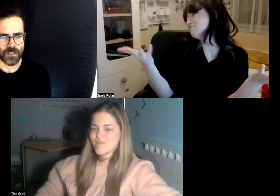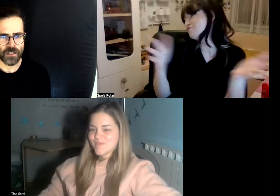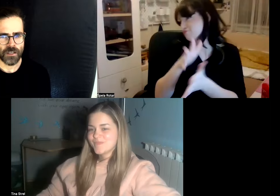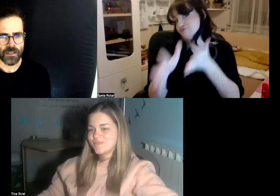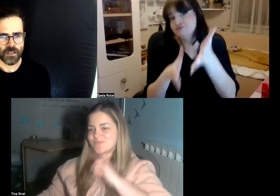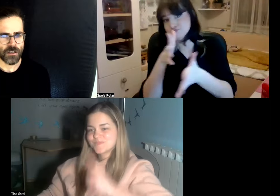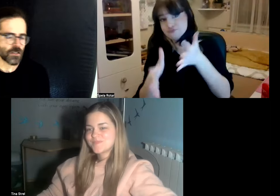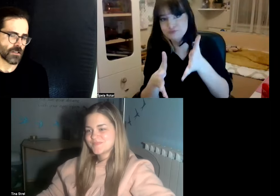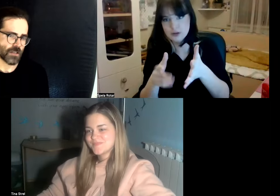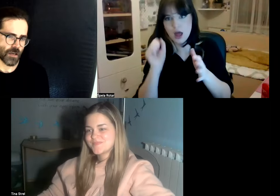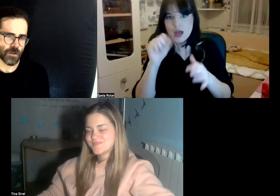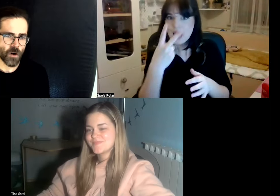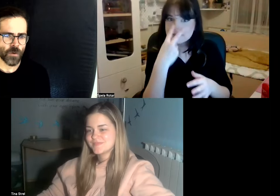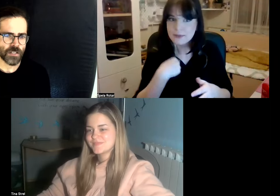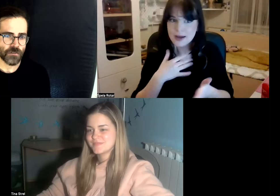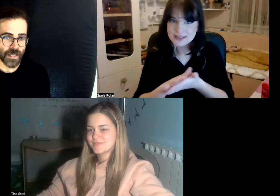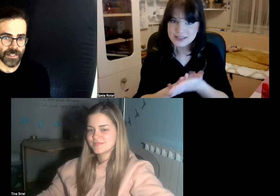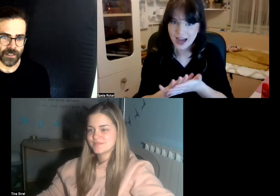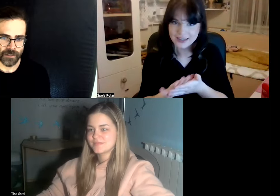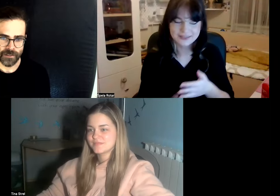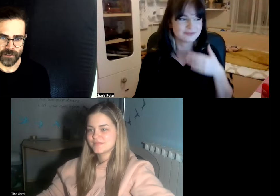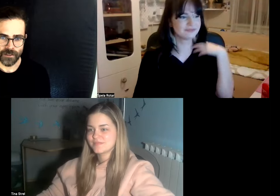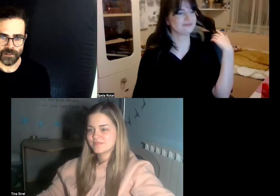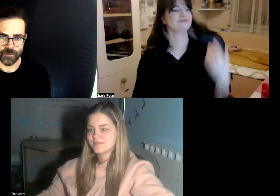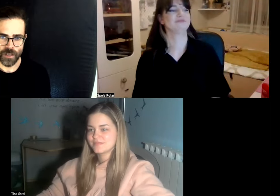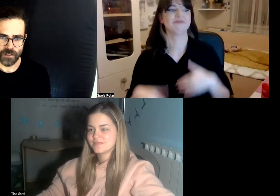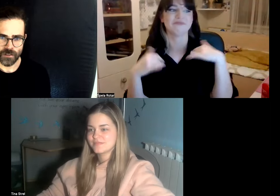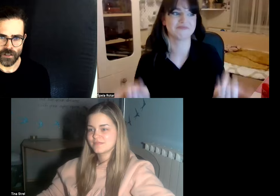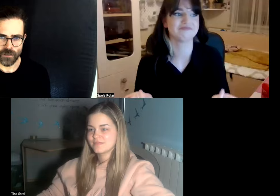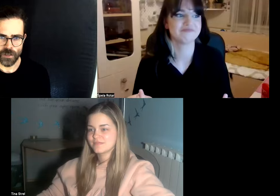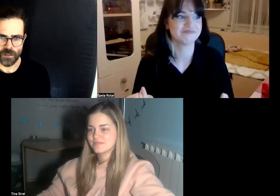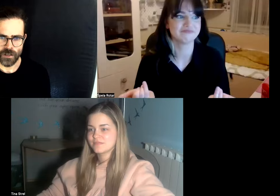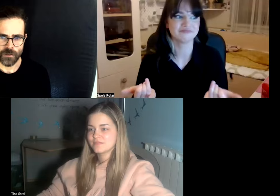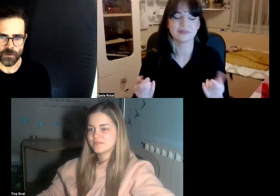very conscious about always facing the persons that we are talking to